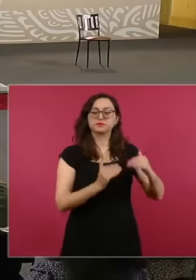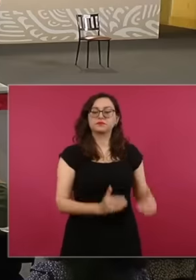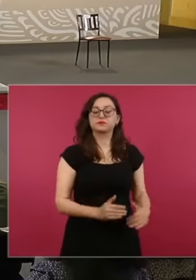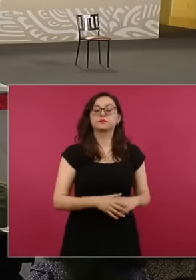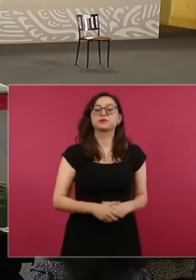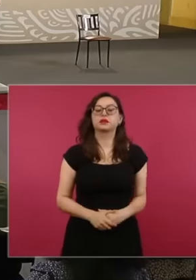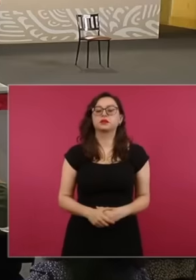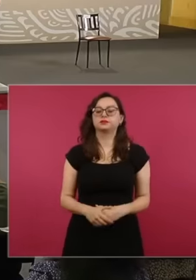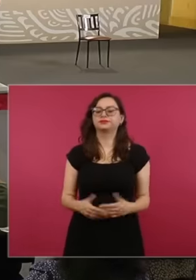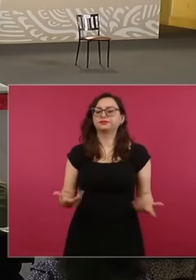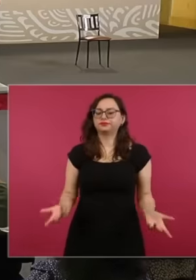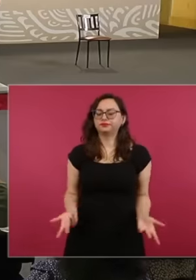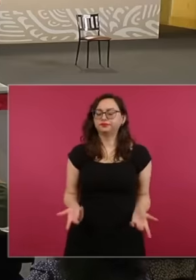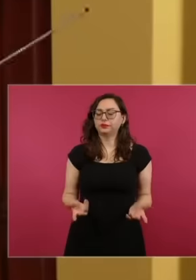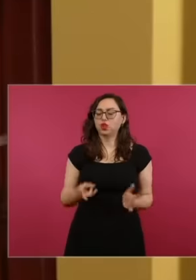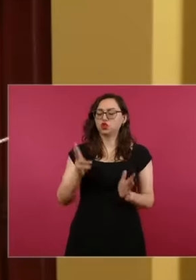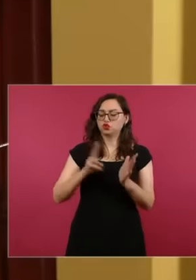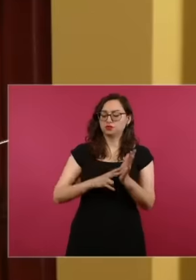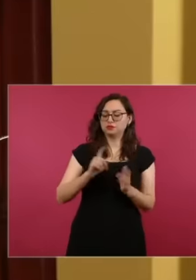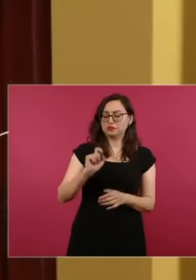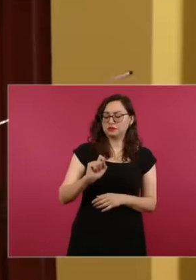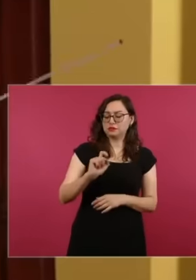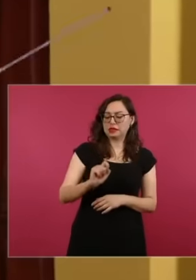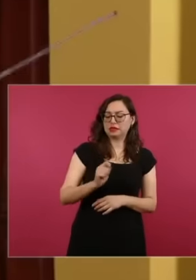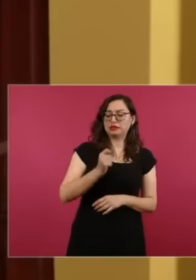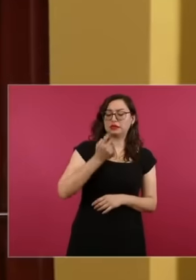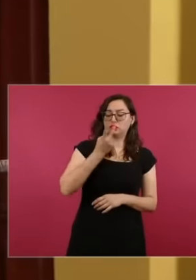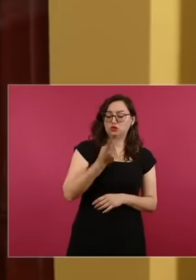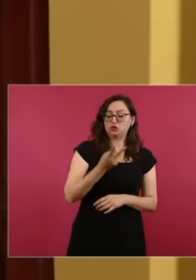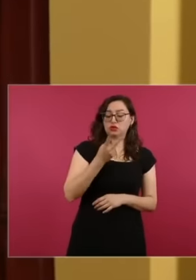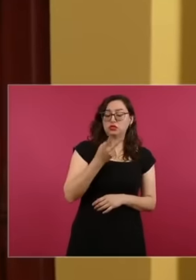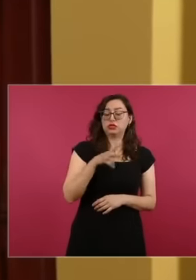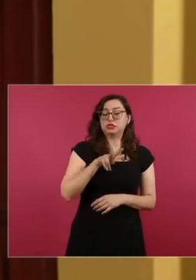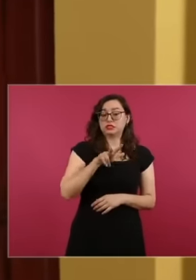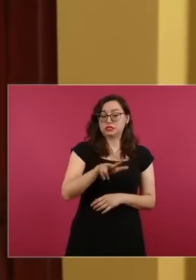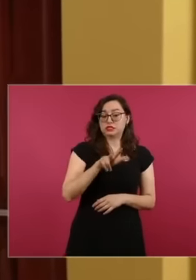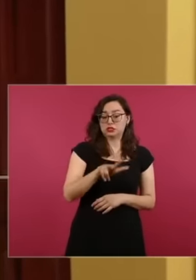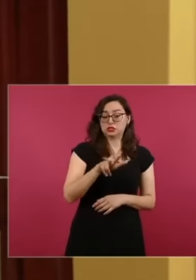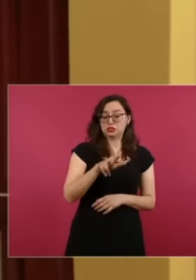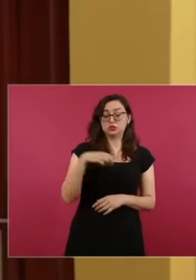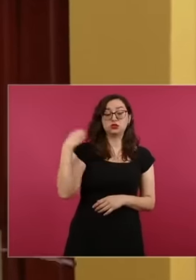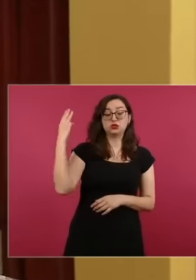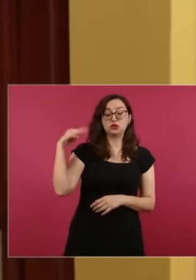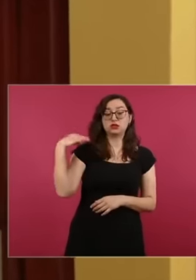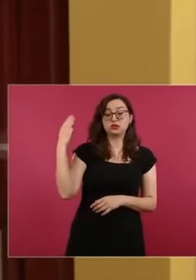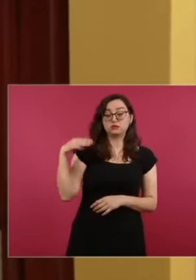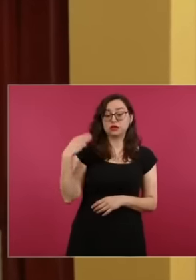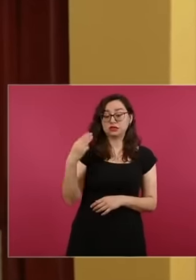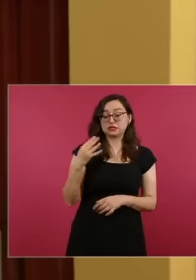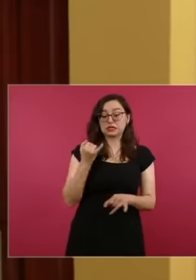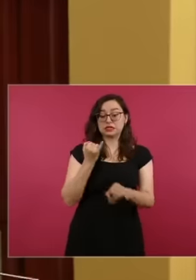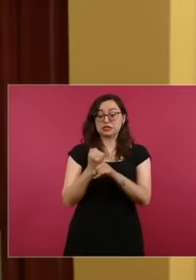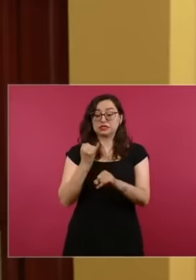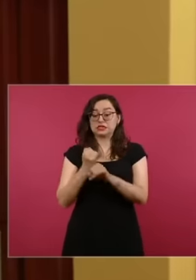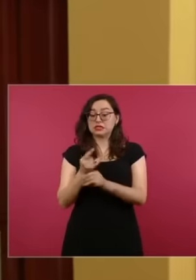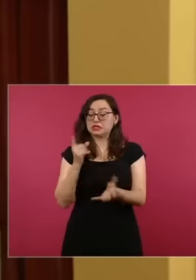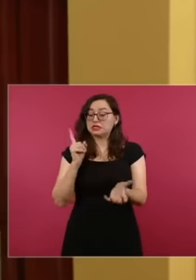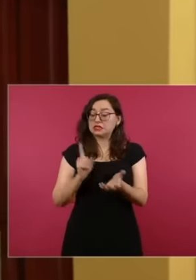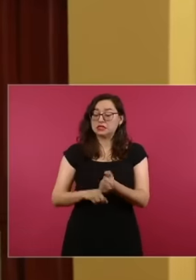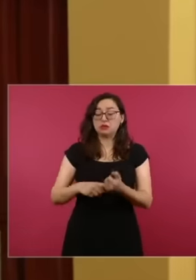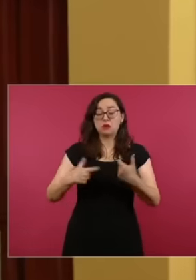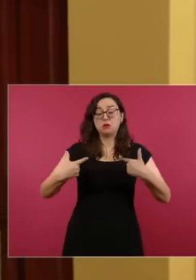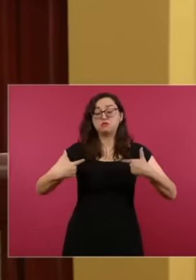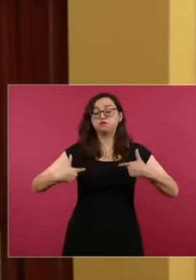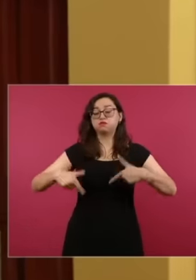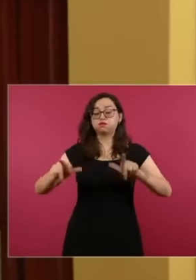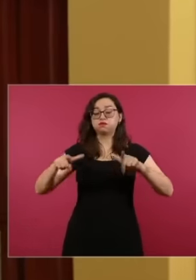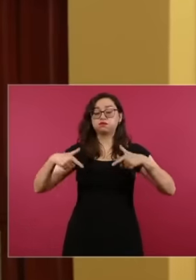On March 18, 2022, we made available on the internet to all people around the world,